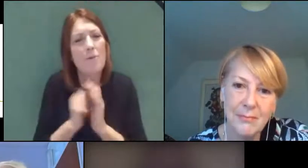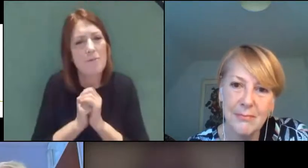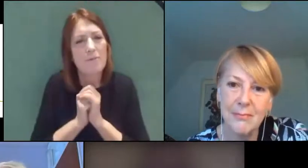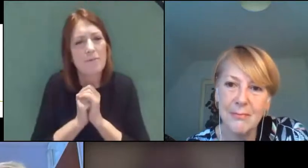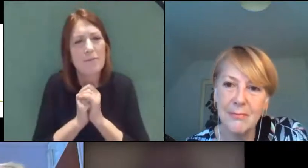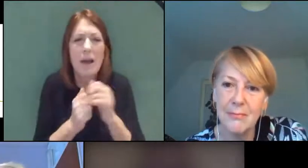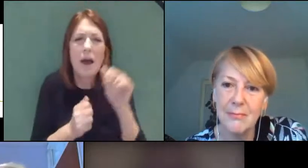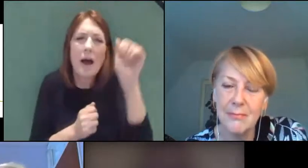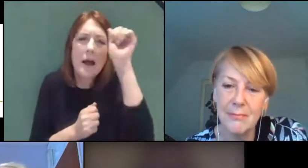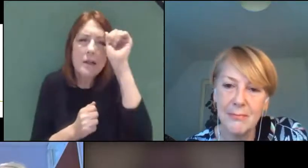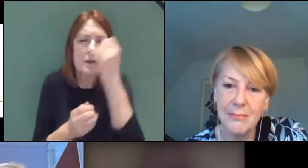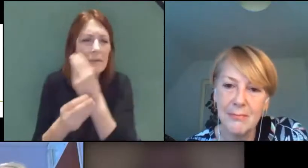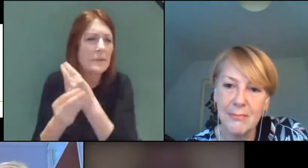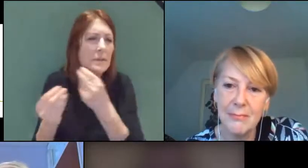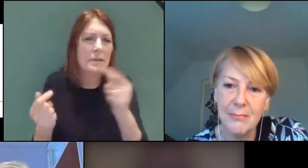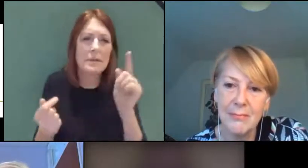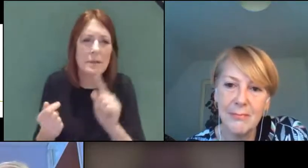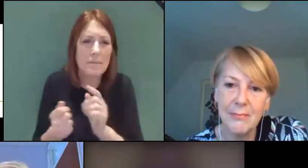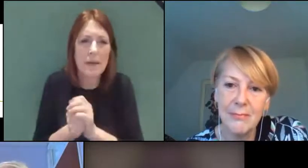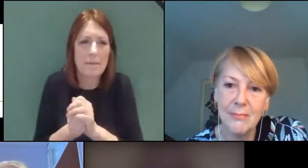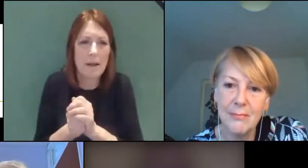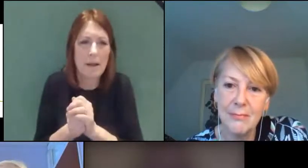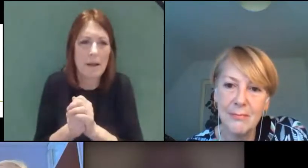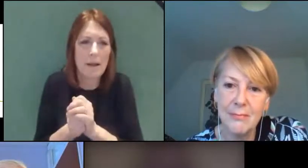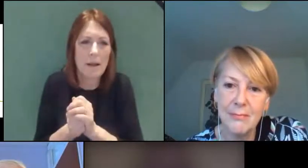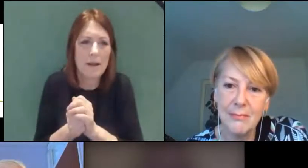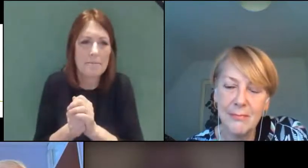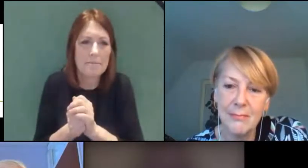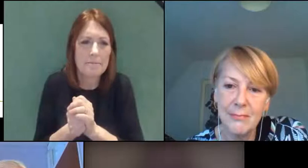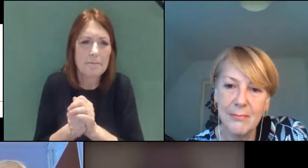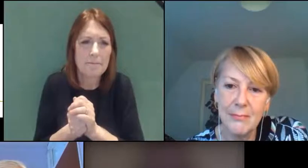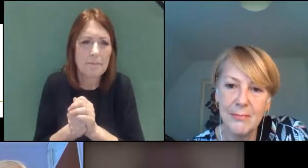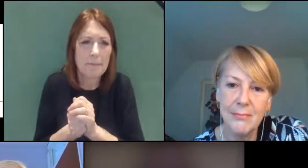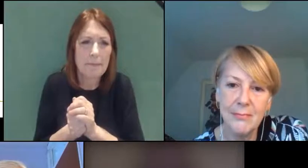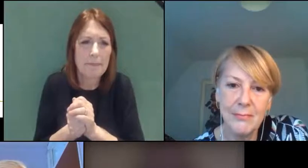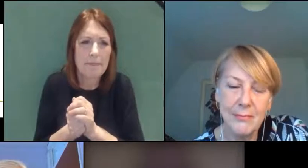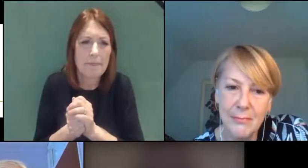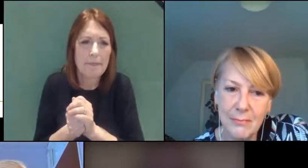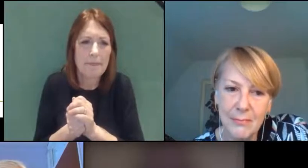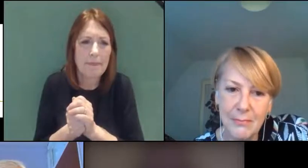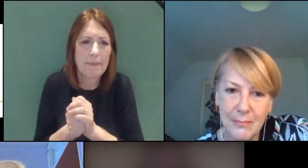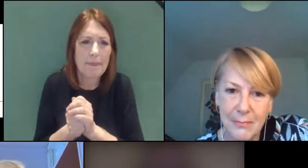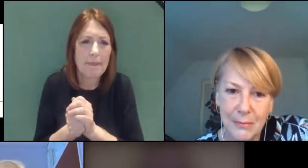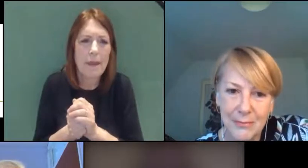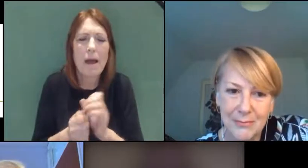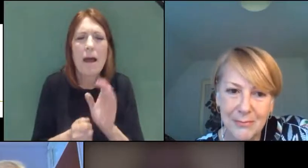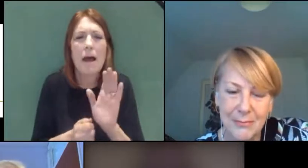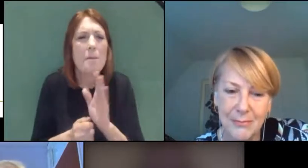number of people, and I don't want to sound too gloomy about this, there are many people who've